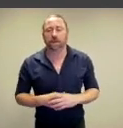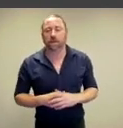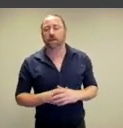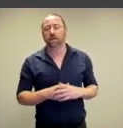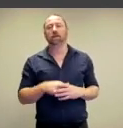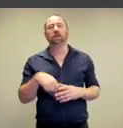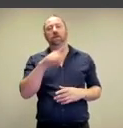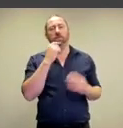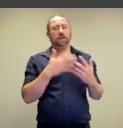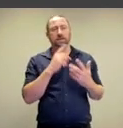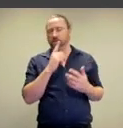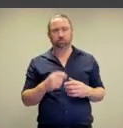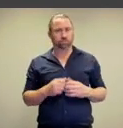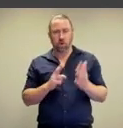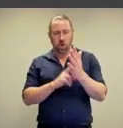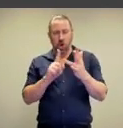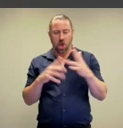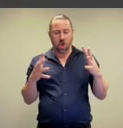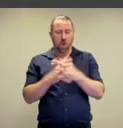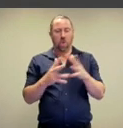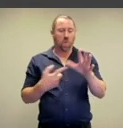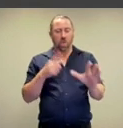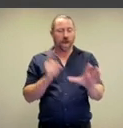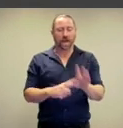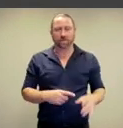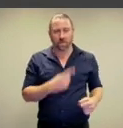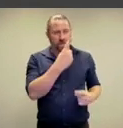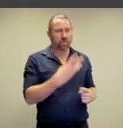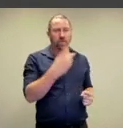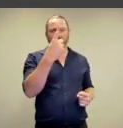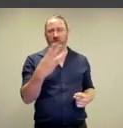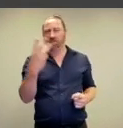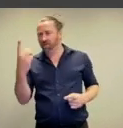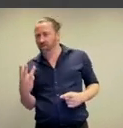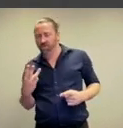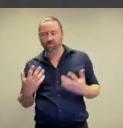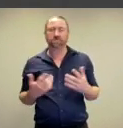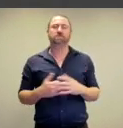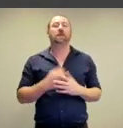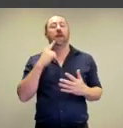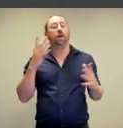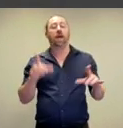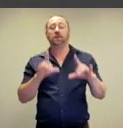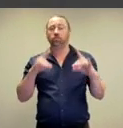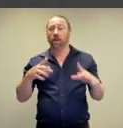and another third on